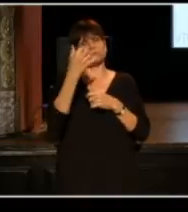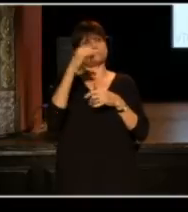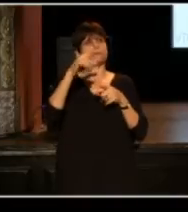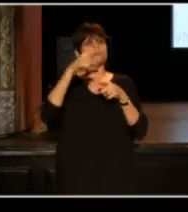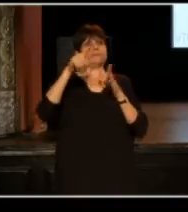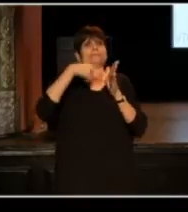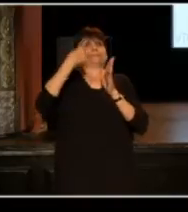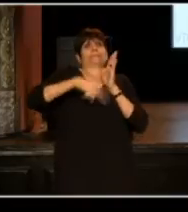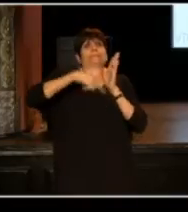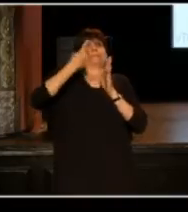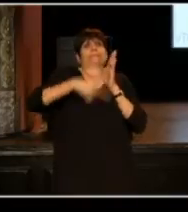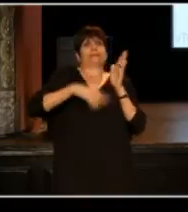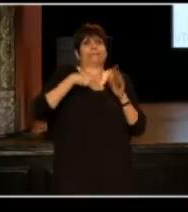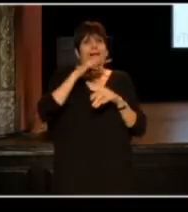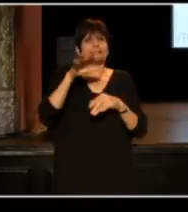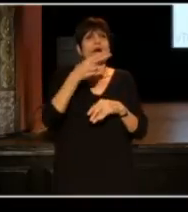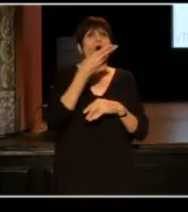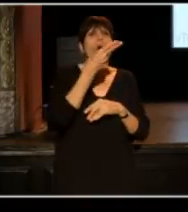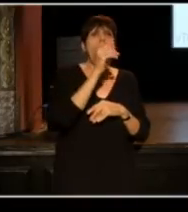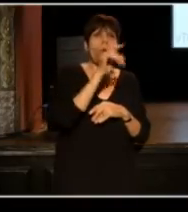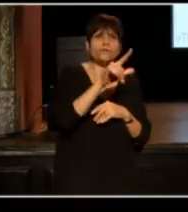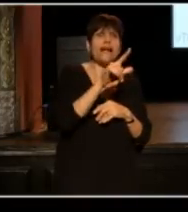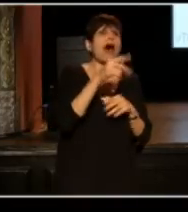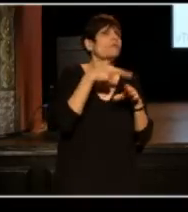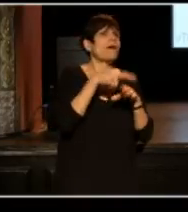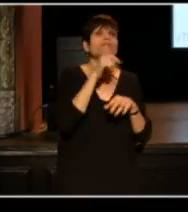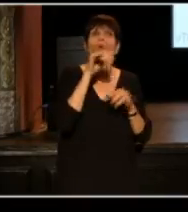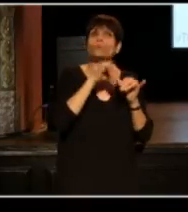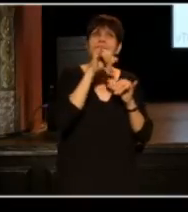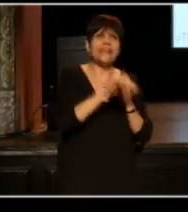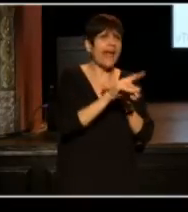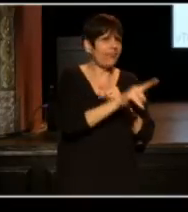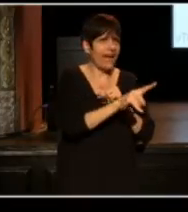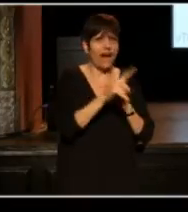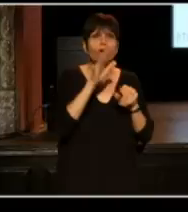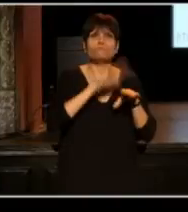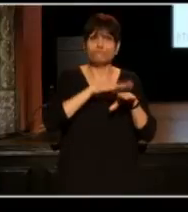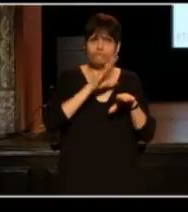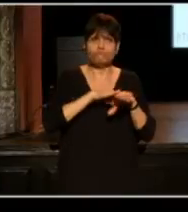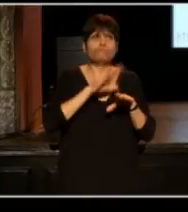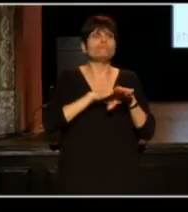There was a hotel reference, they told me not to stay there, this already happened. But it didn't matter,